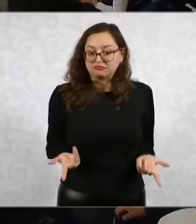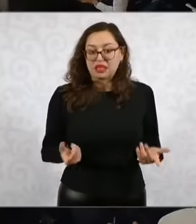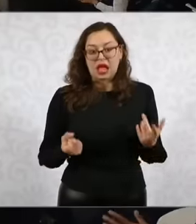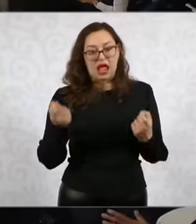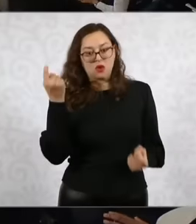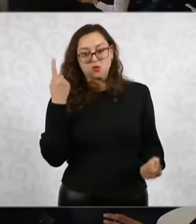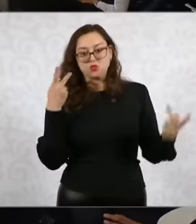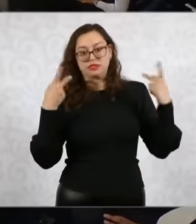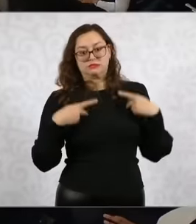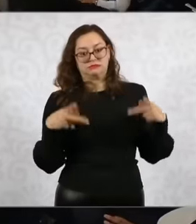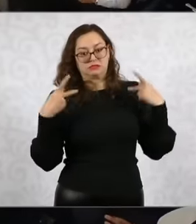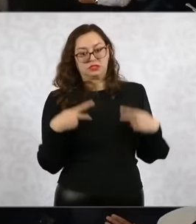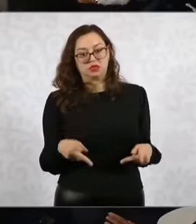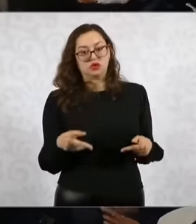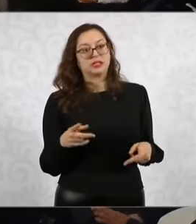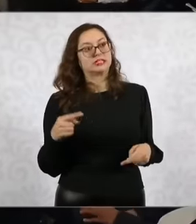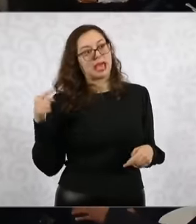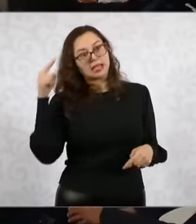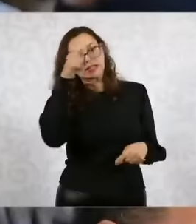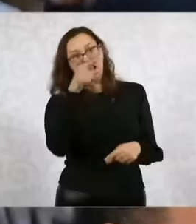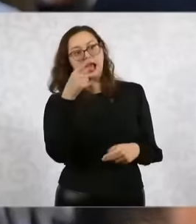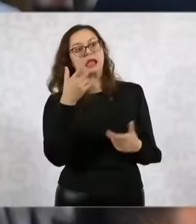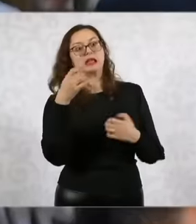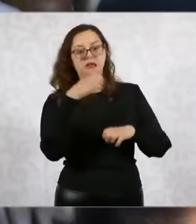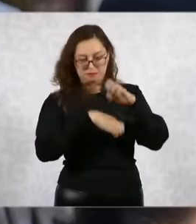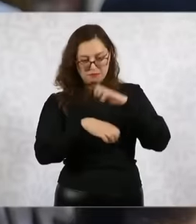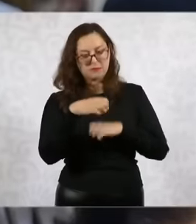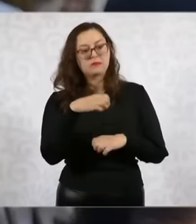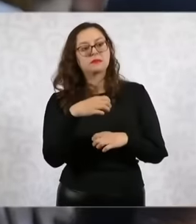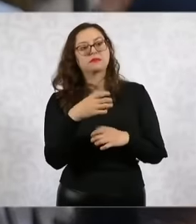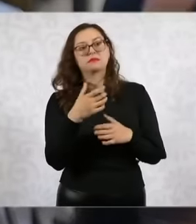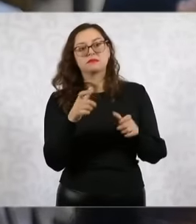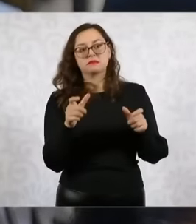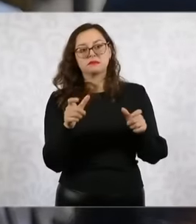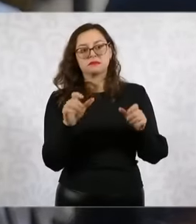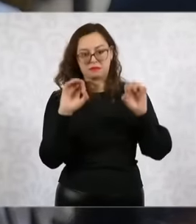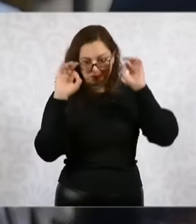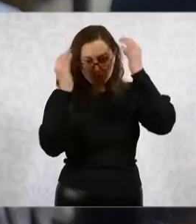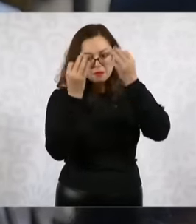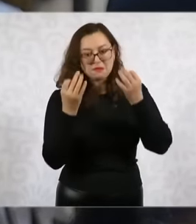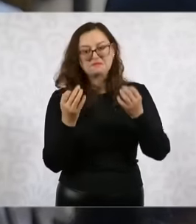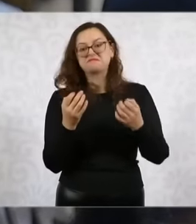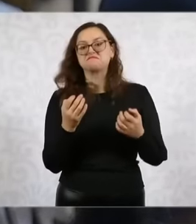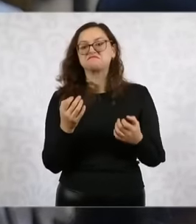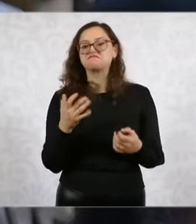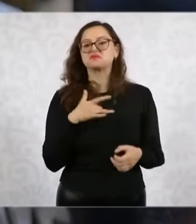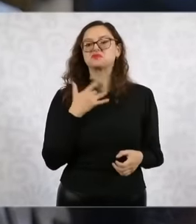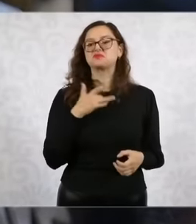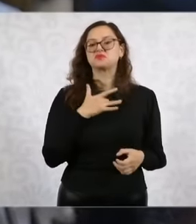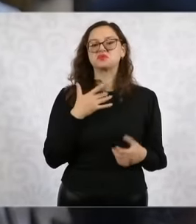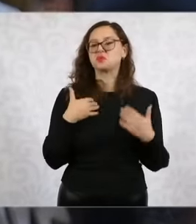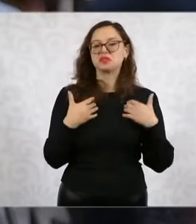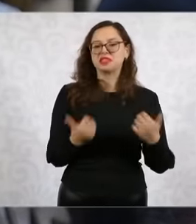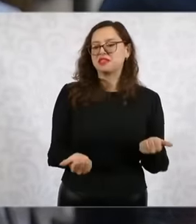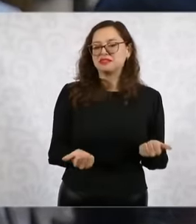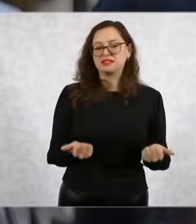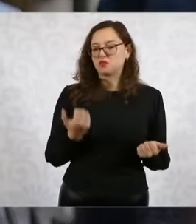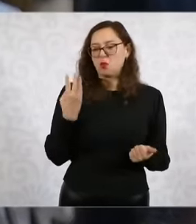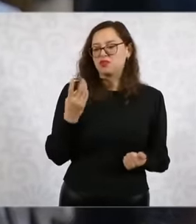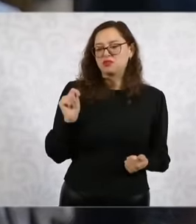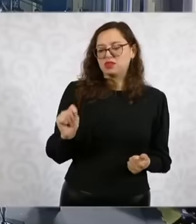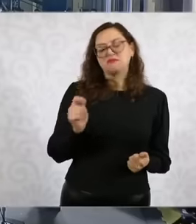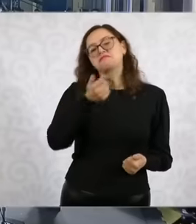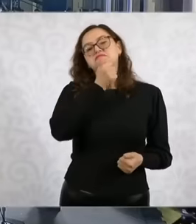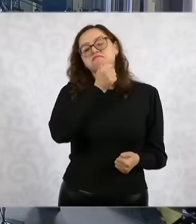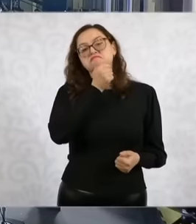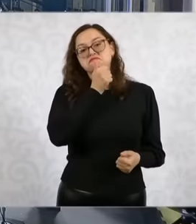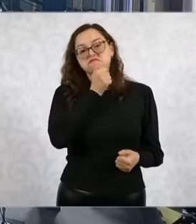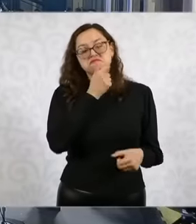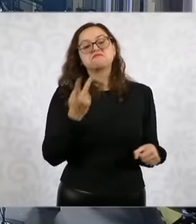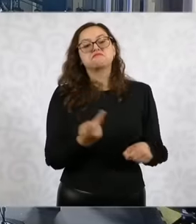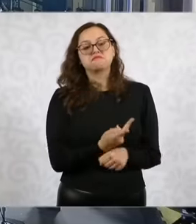In embassies and consulates, receive the message today from the president of Mexico, first, our affection,